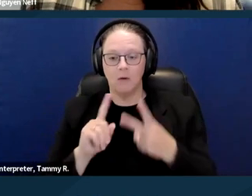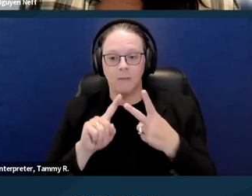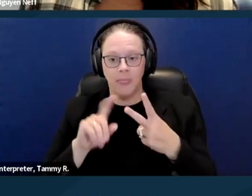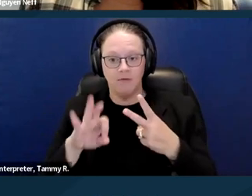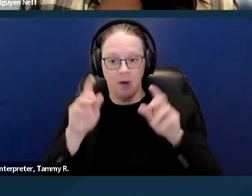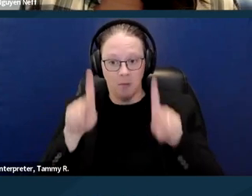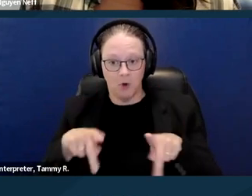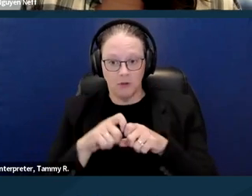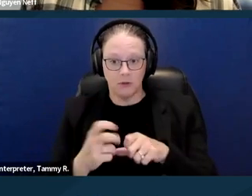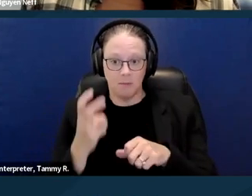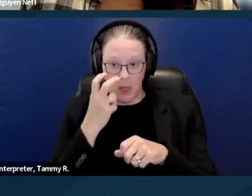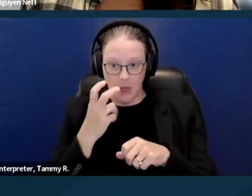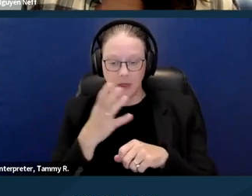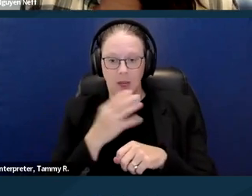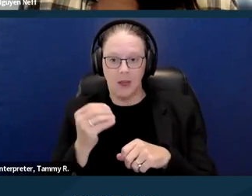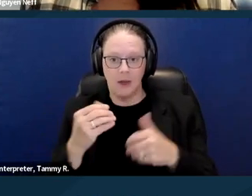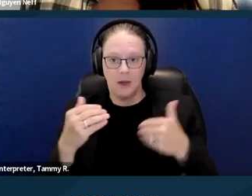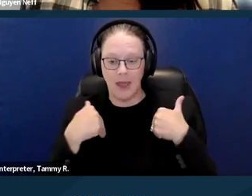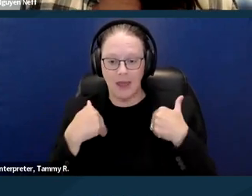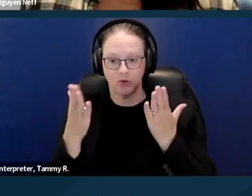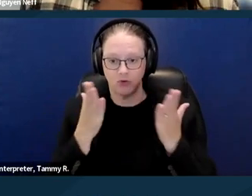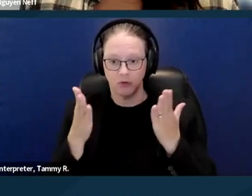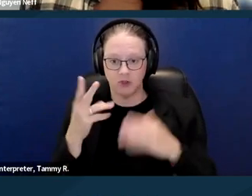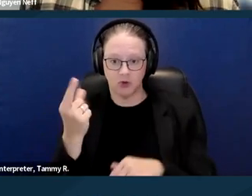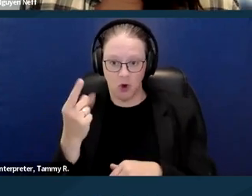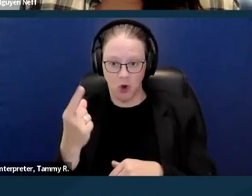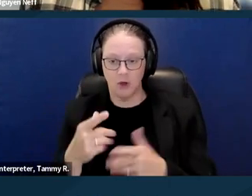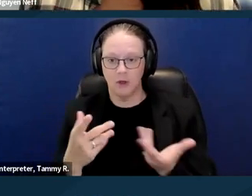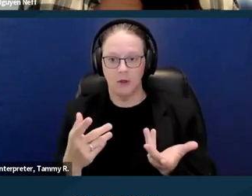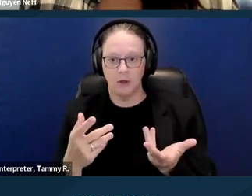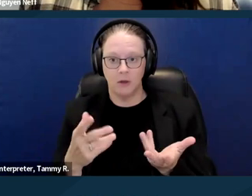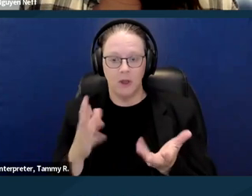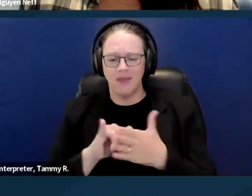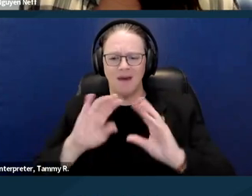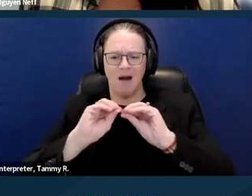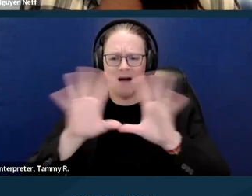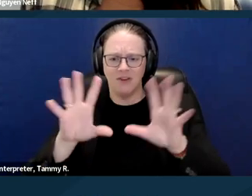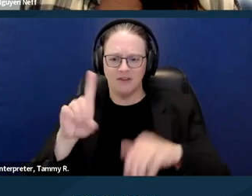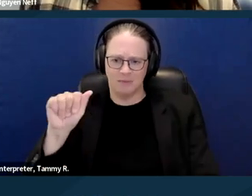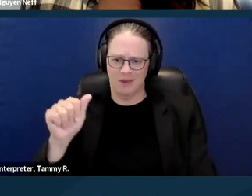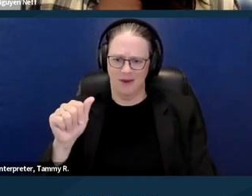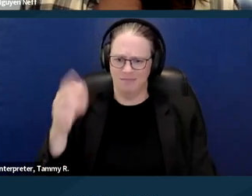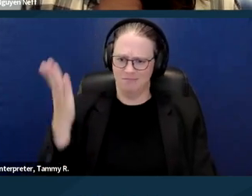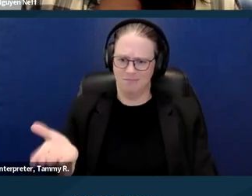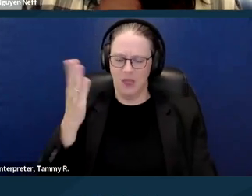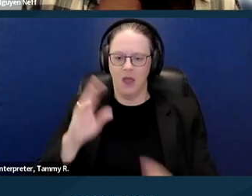and has a service dog, that's an obvious disability and they obviously would need an accommodation